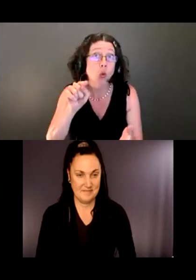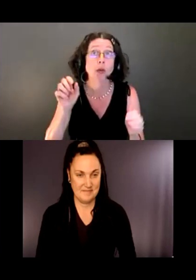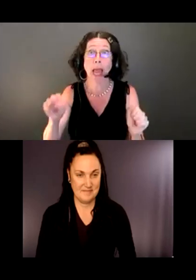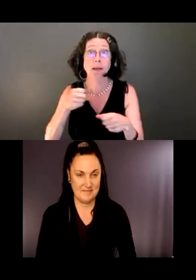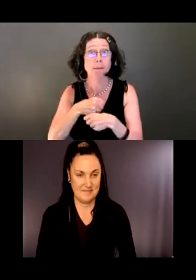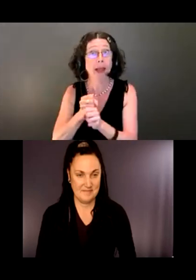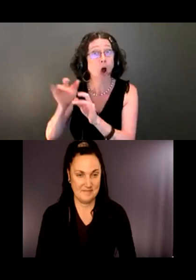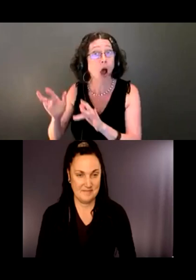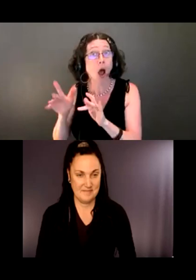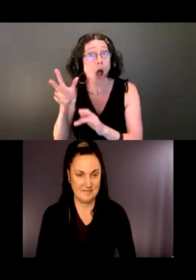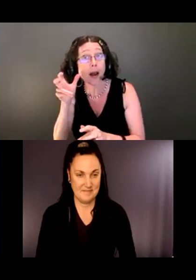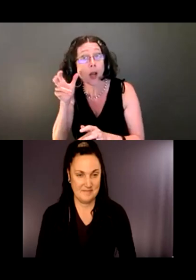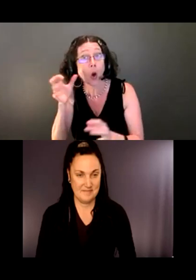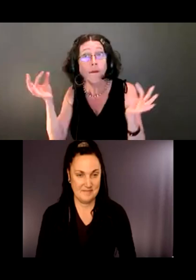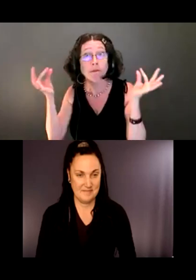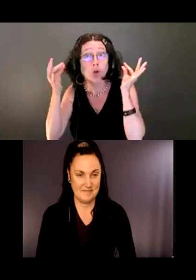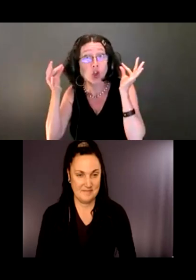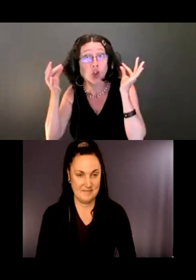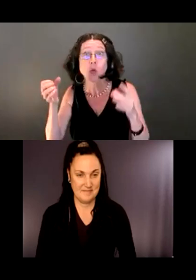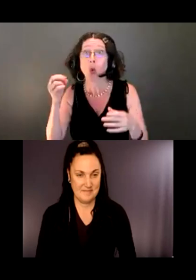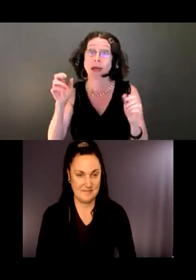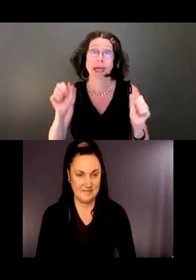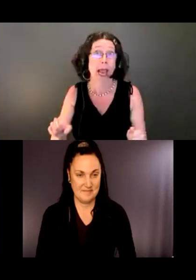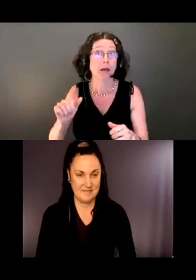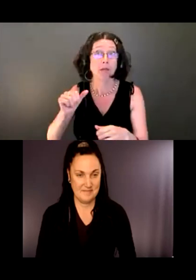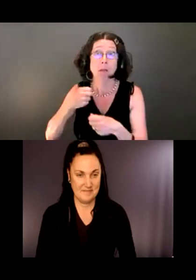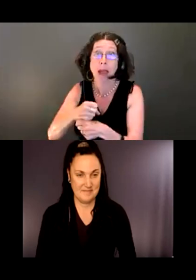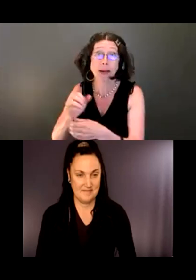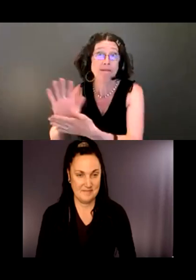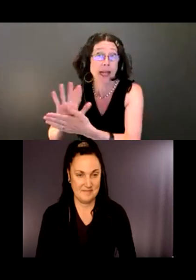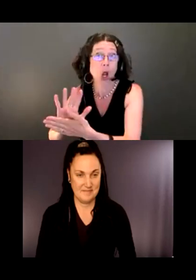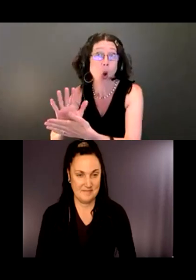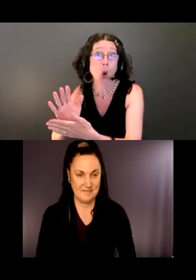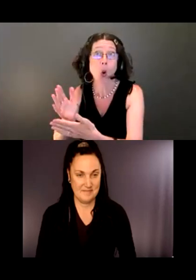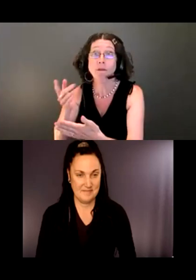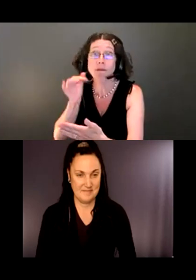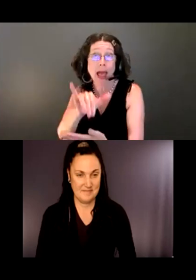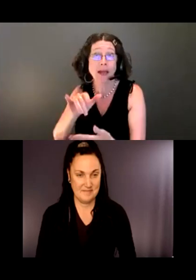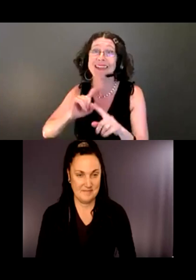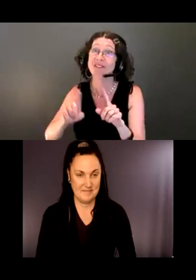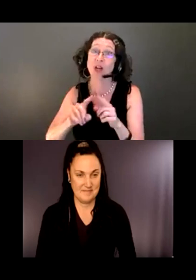So there's a number of options for us to do different formats for trail guides. Next.